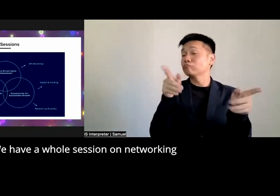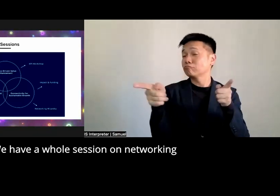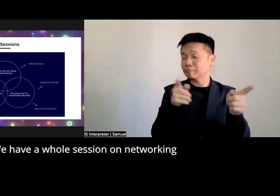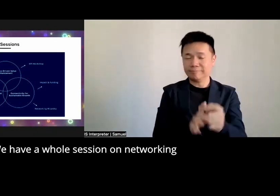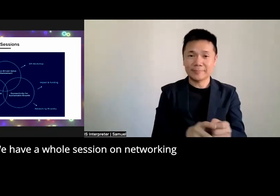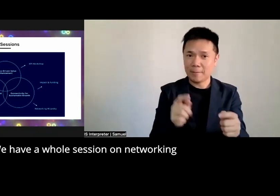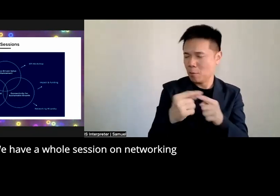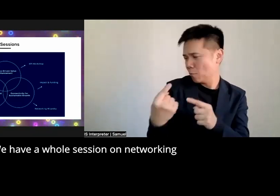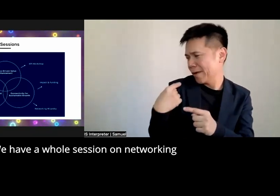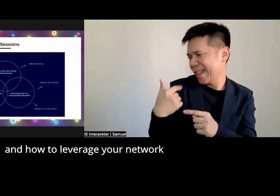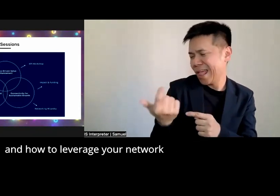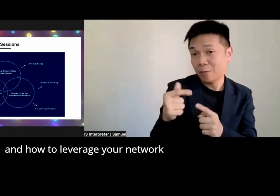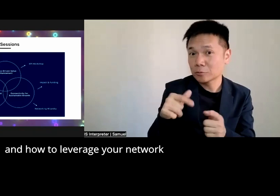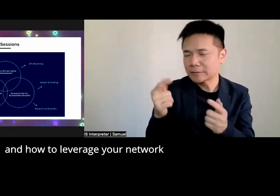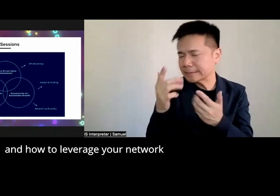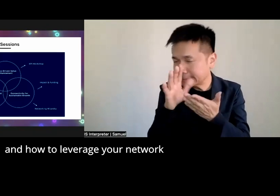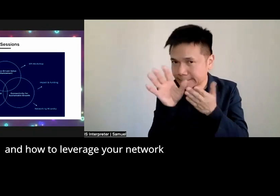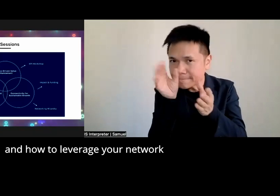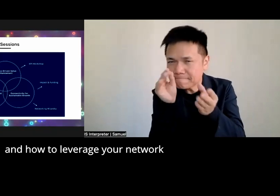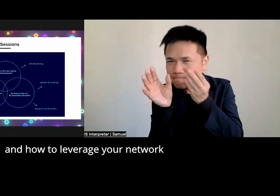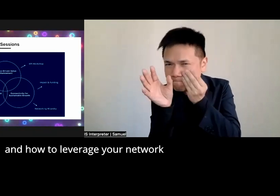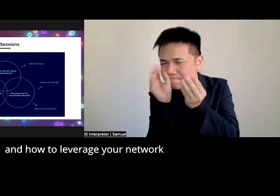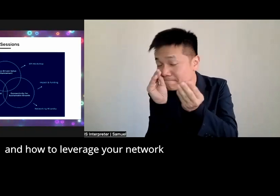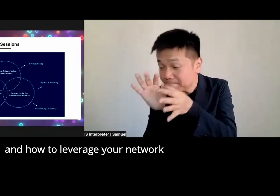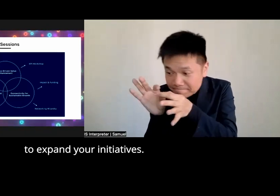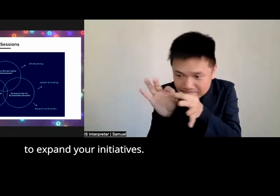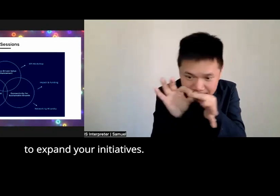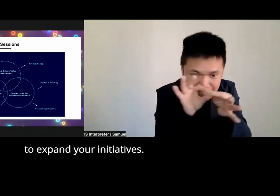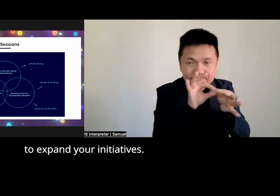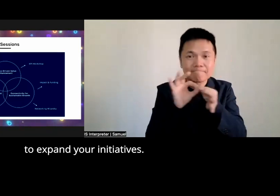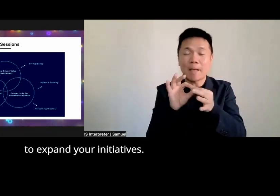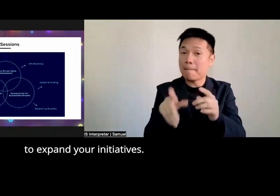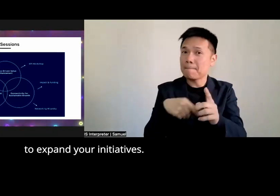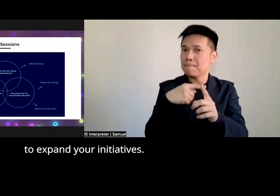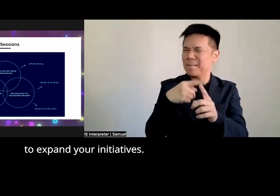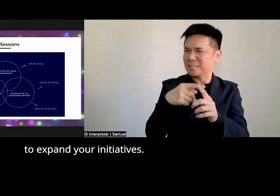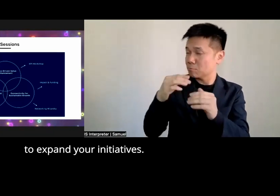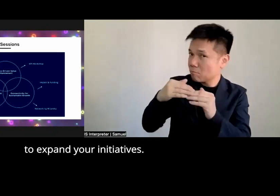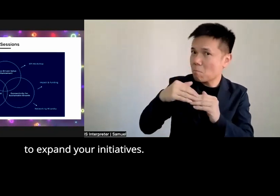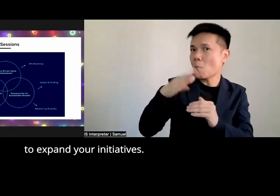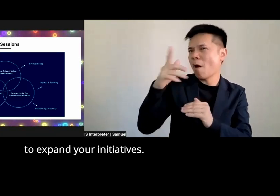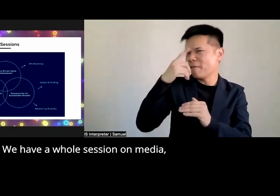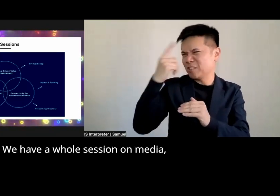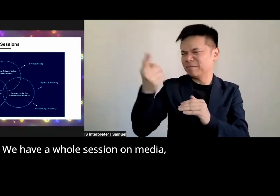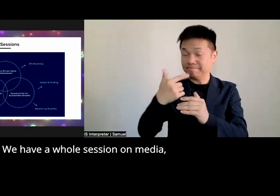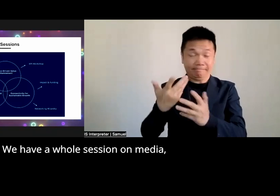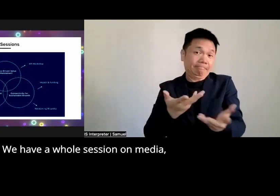on networking and how to leverage your network to expand your uh initiatives we have a whole session